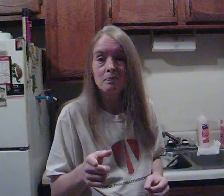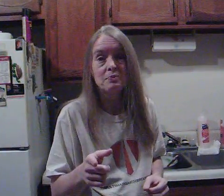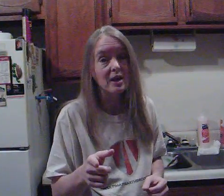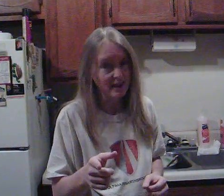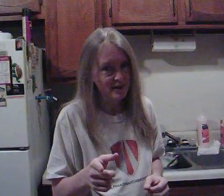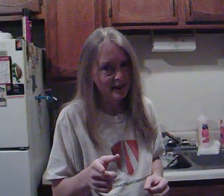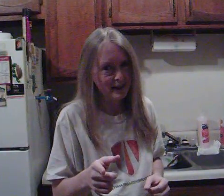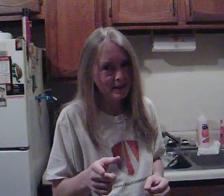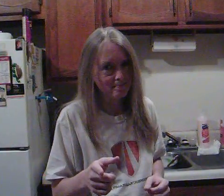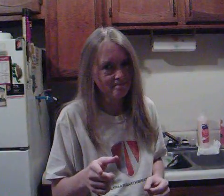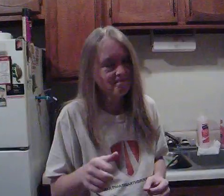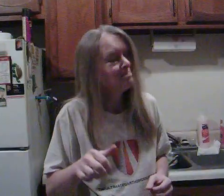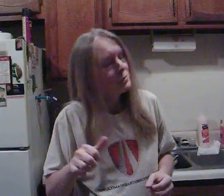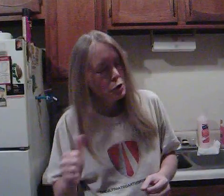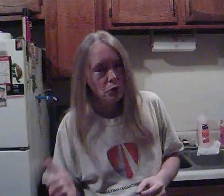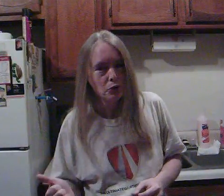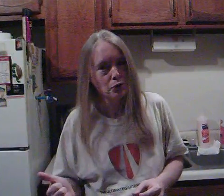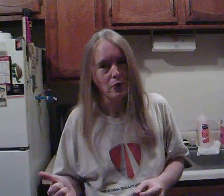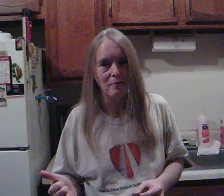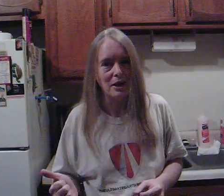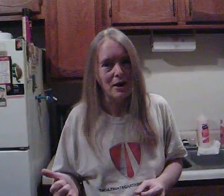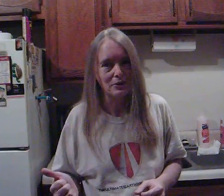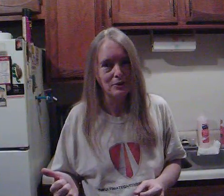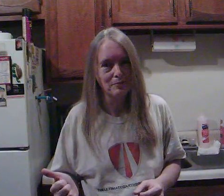and I am.... TRIPPIN OUT